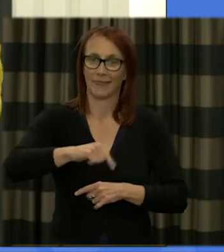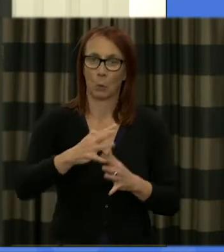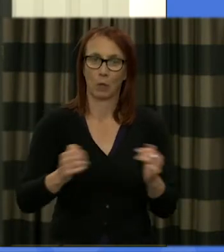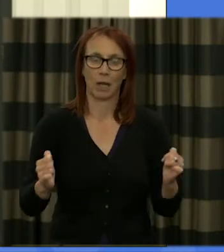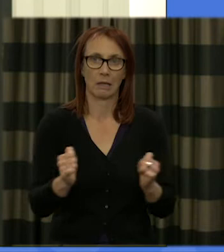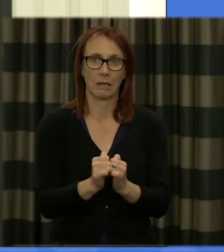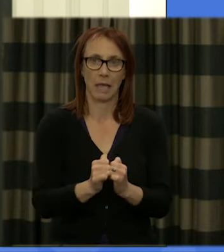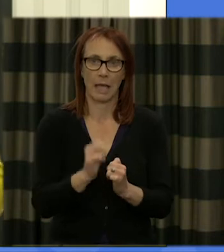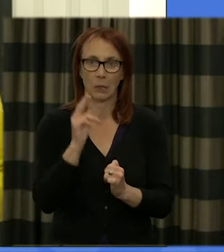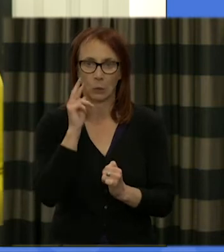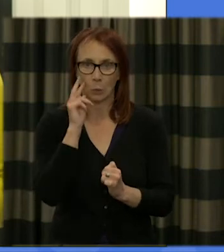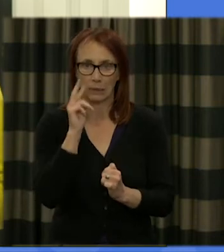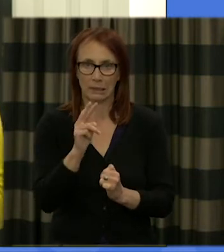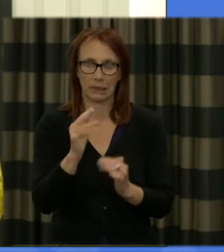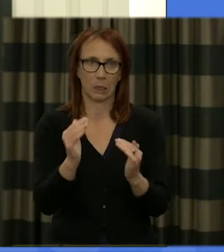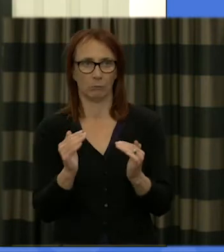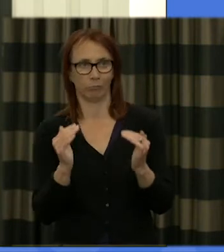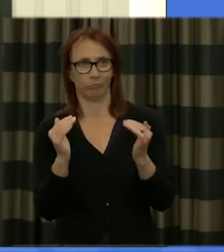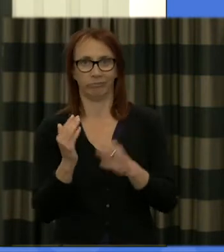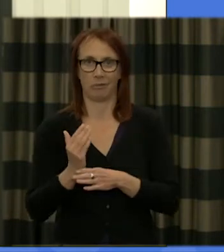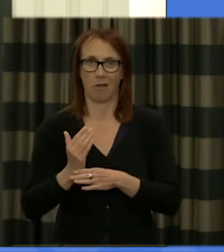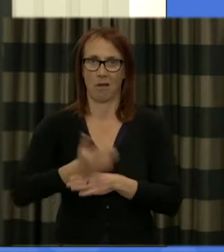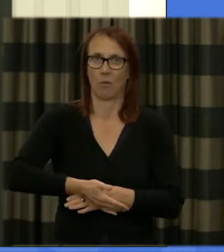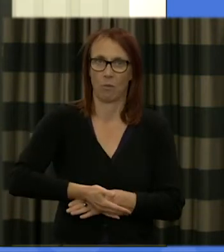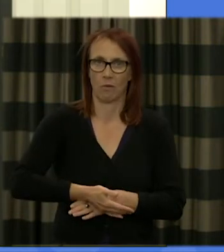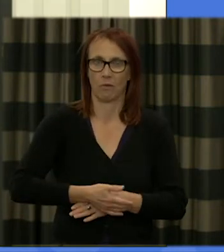it kind of stepping up and we're going to be getting into some of the really